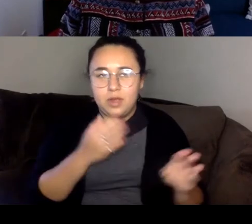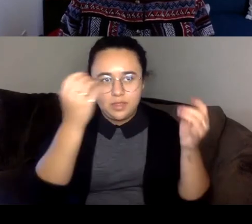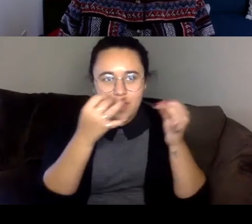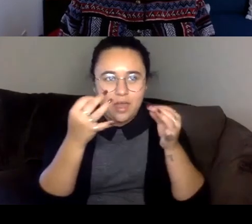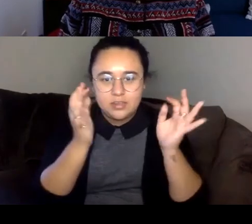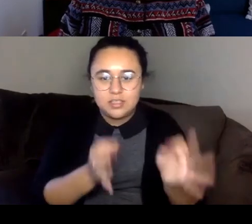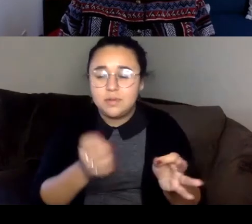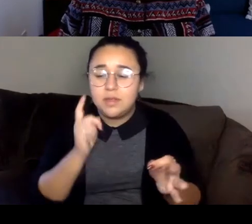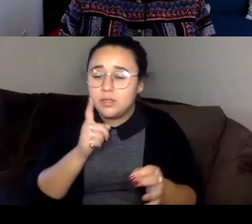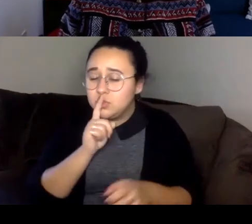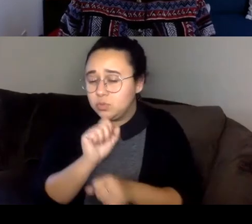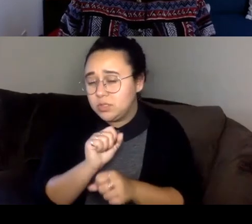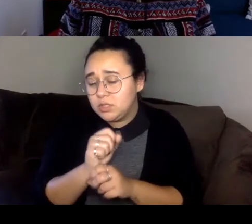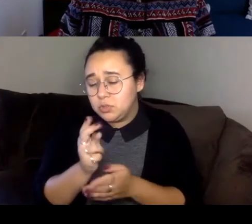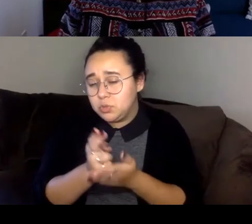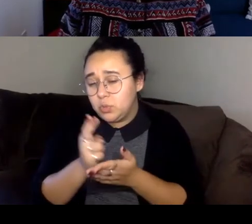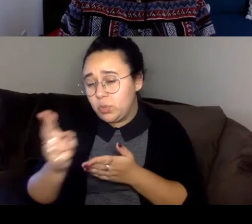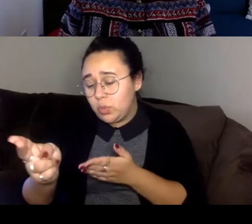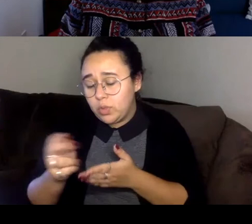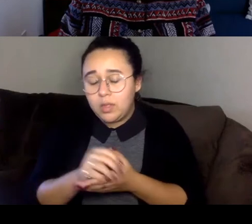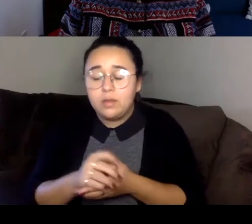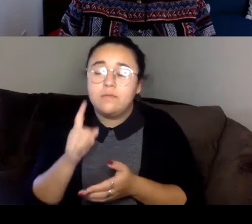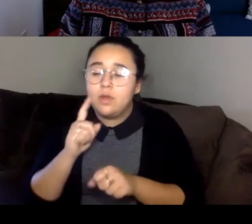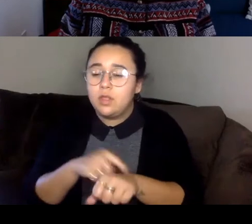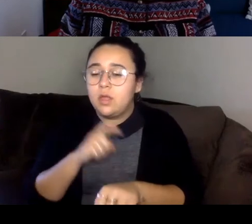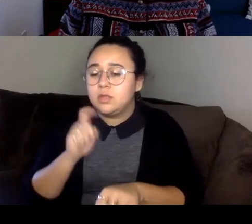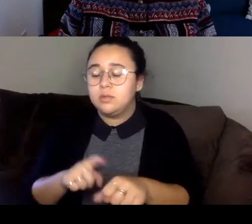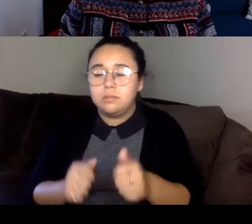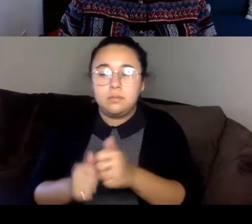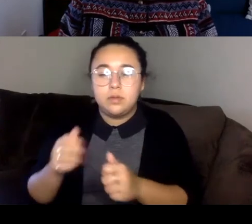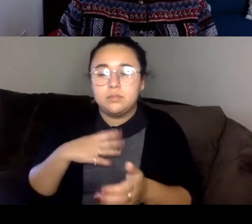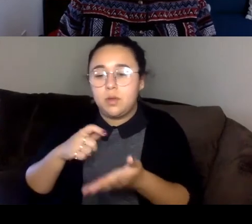is but for a really long time for most of my writing life.